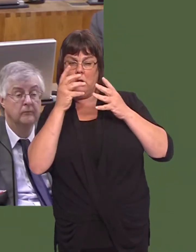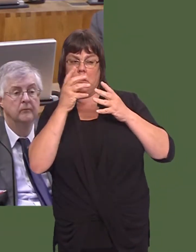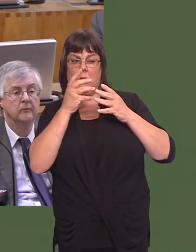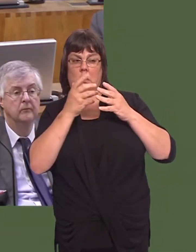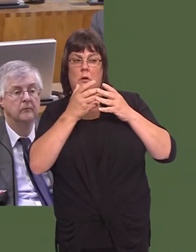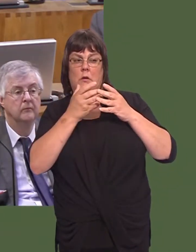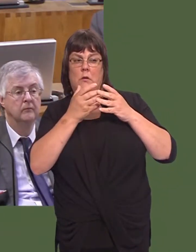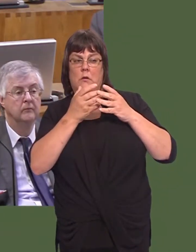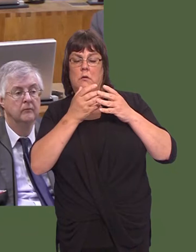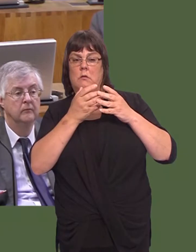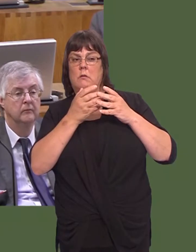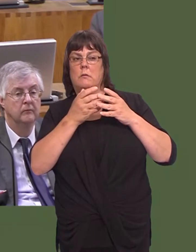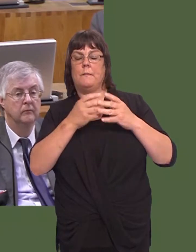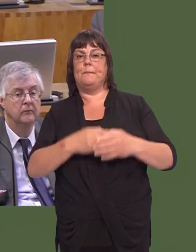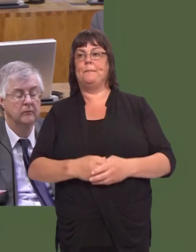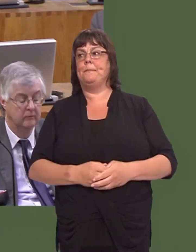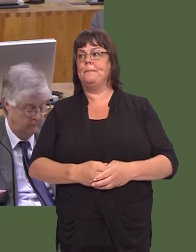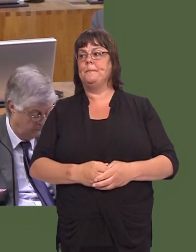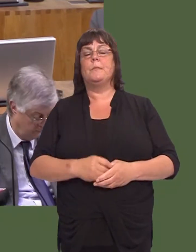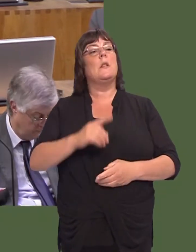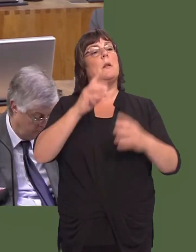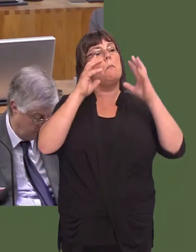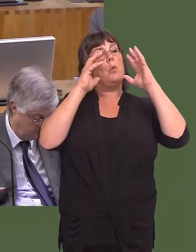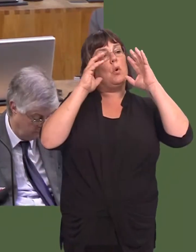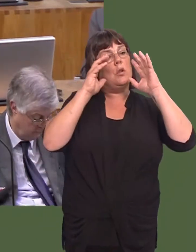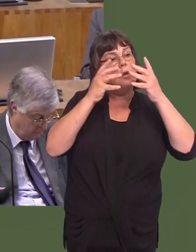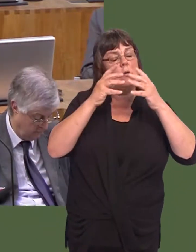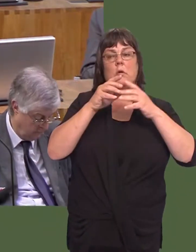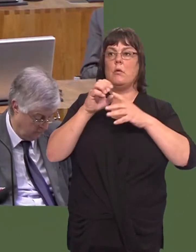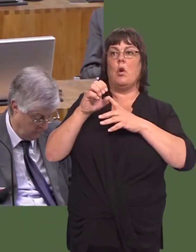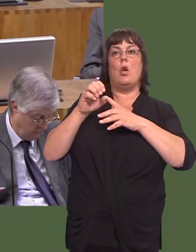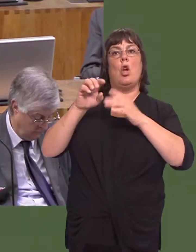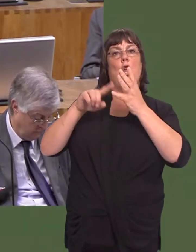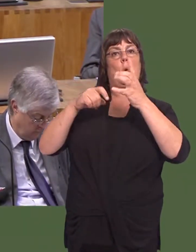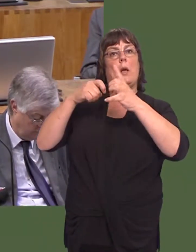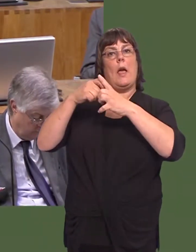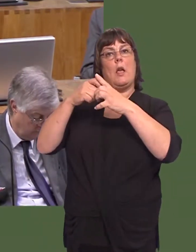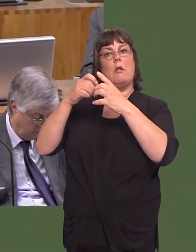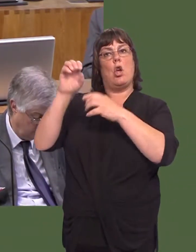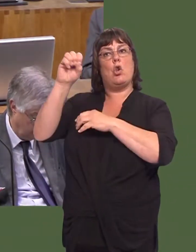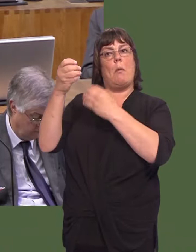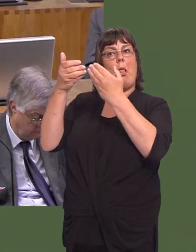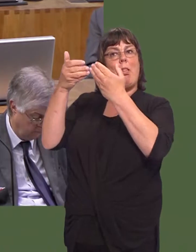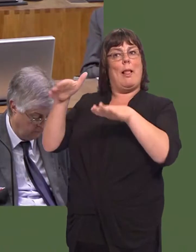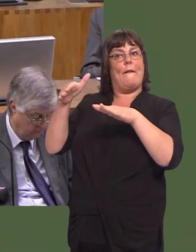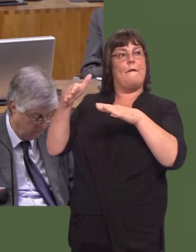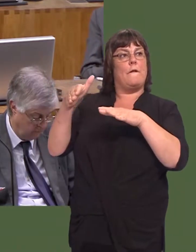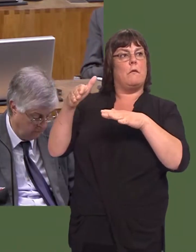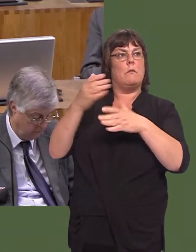Unedig adael yr Undeb Ewropeaidd. Nid oes neb yn credu y bydd yna unrhyw fath o gytundeb cyflawn ym mis Mawrth 2019, felly